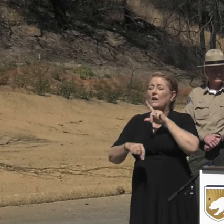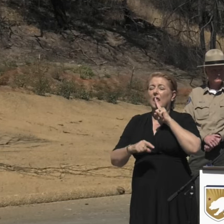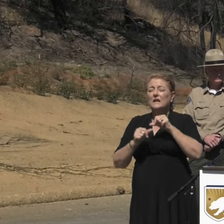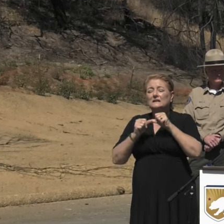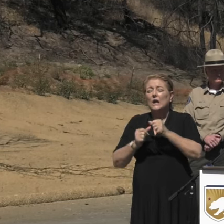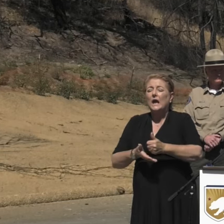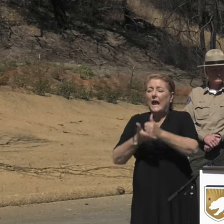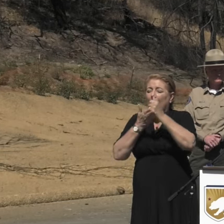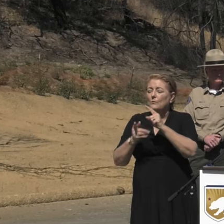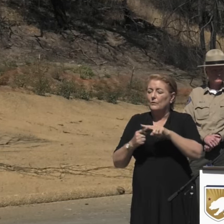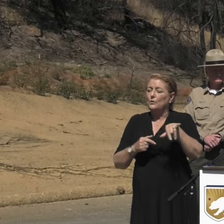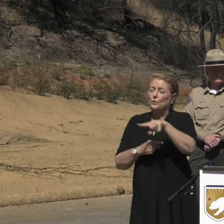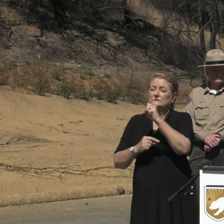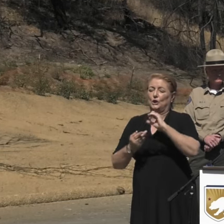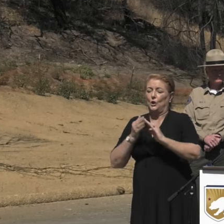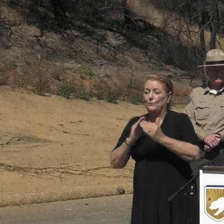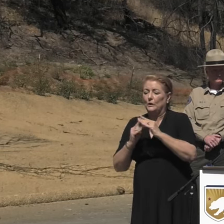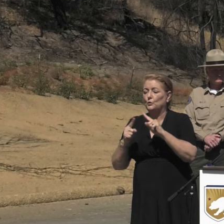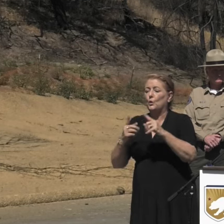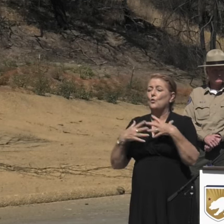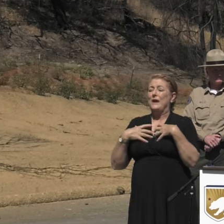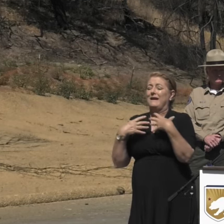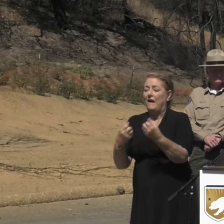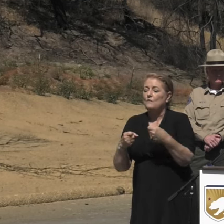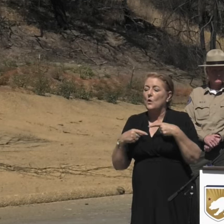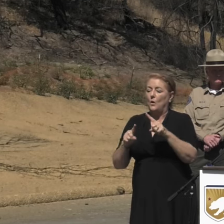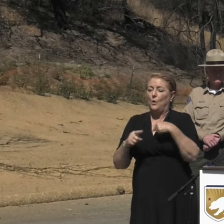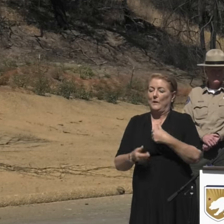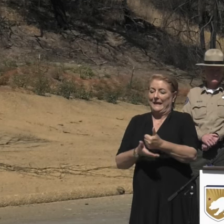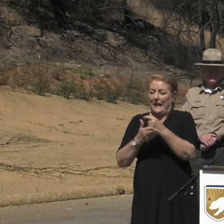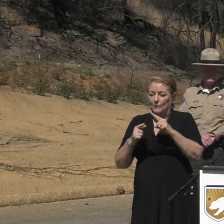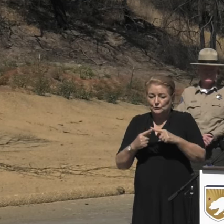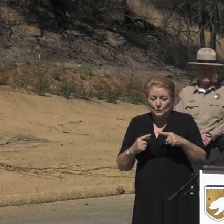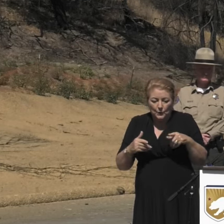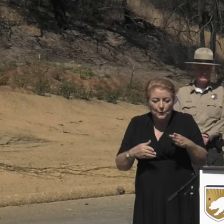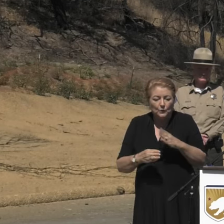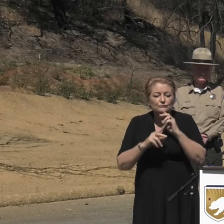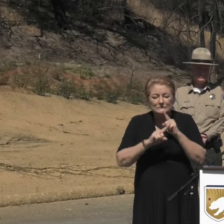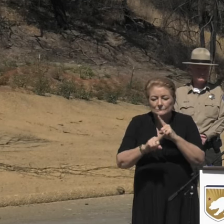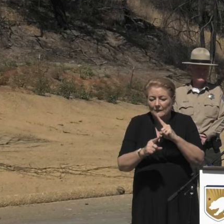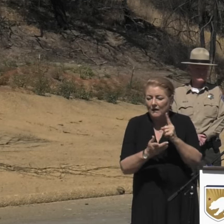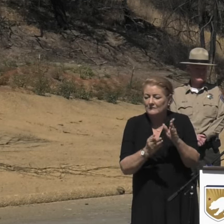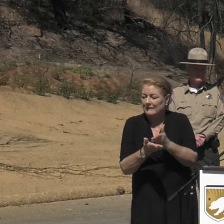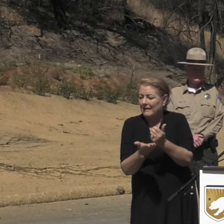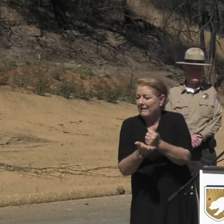while we continue to respond. Today, we're closing in on 100% completion.